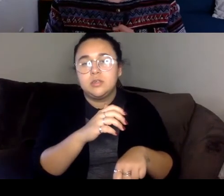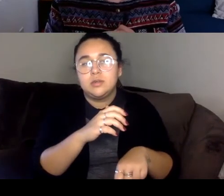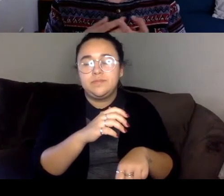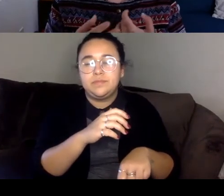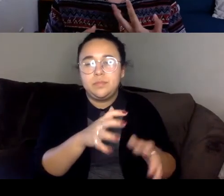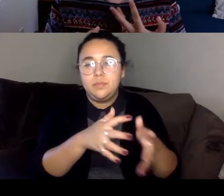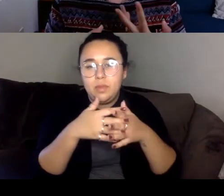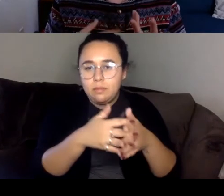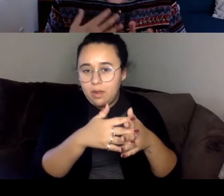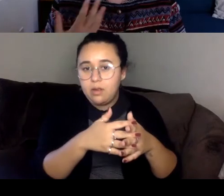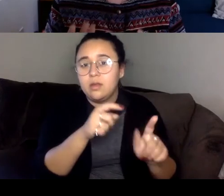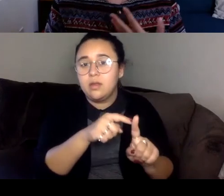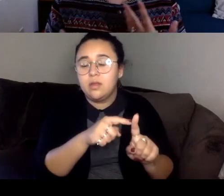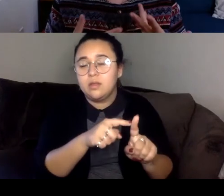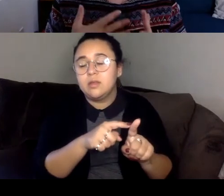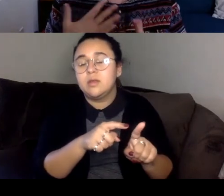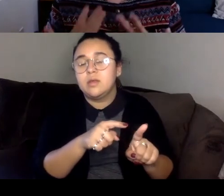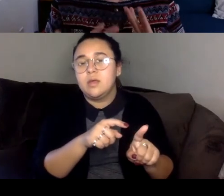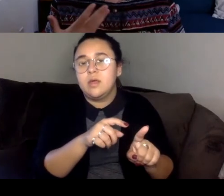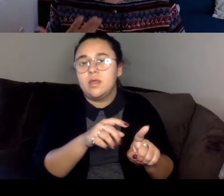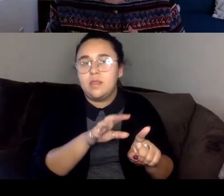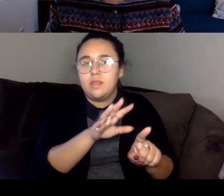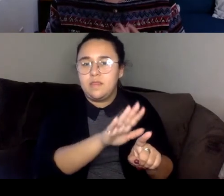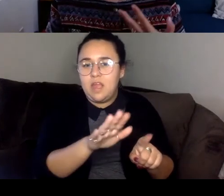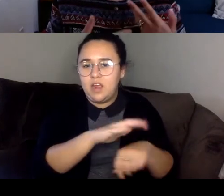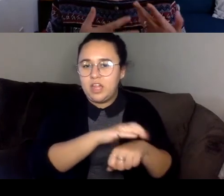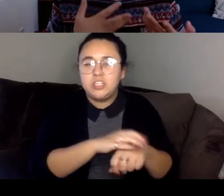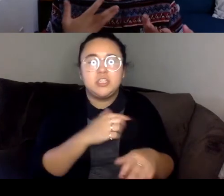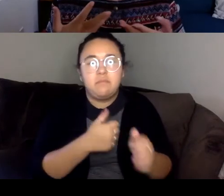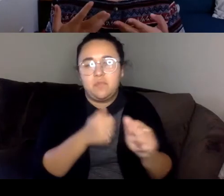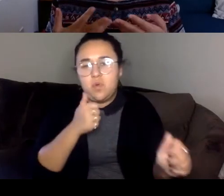And I think there could be kind of a formal feeling to the book because I was trying to